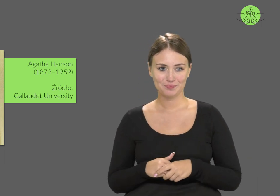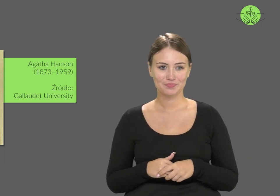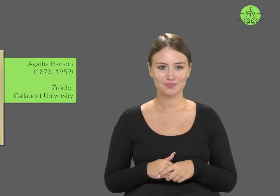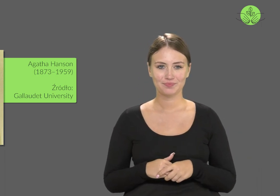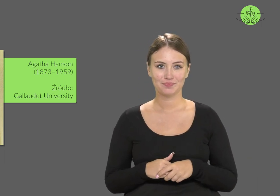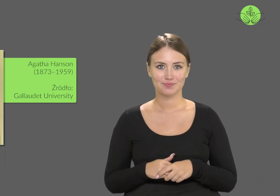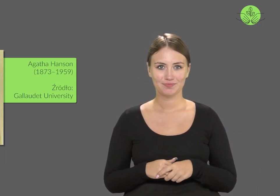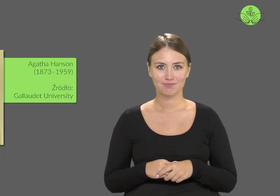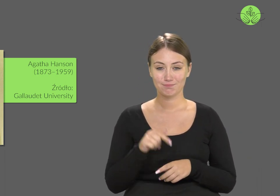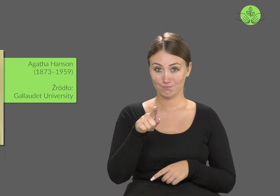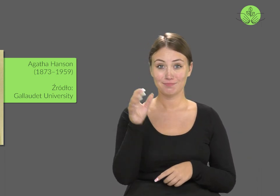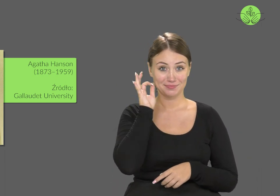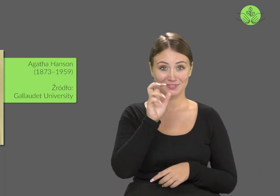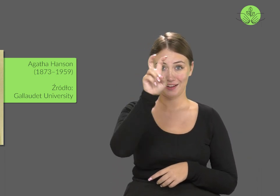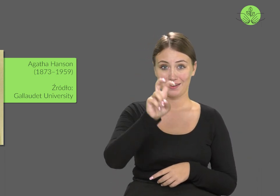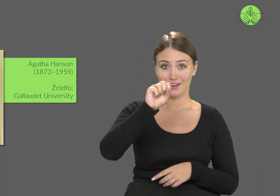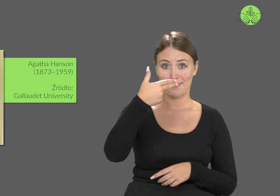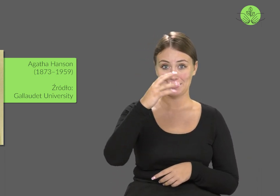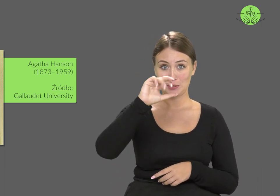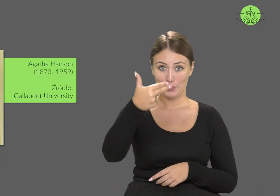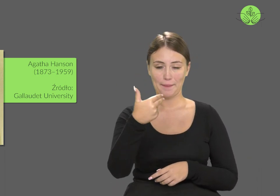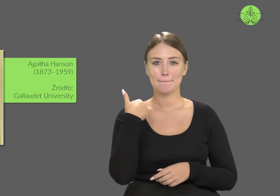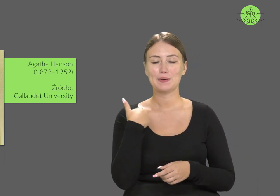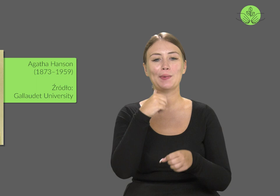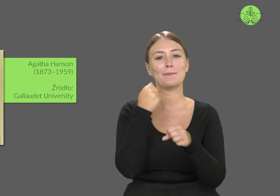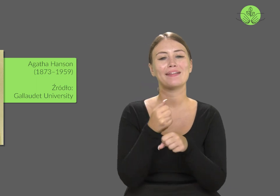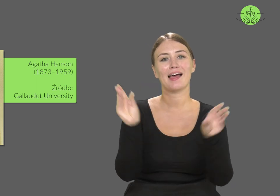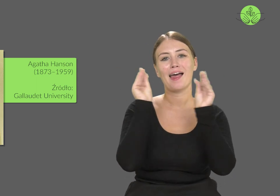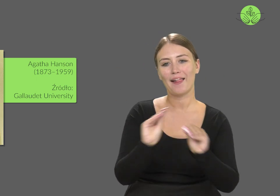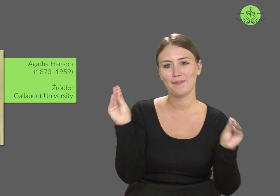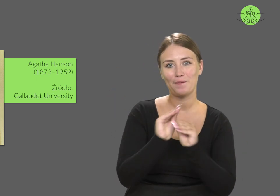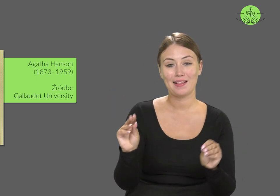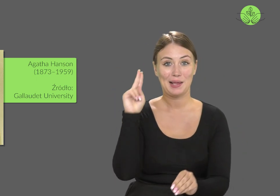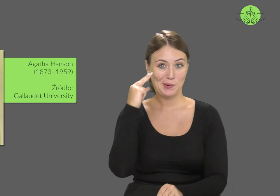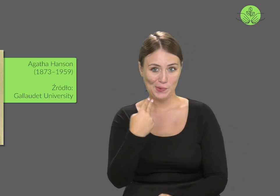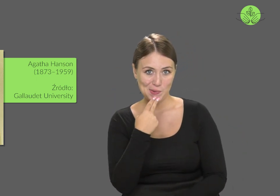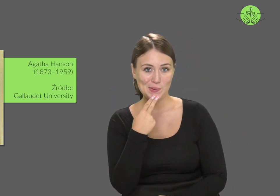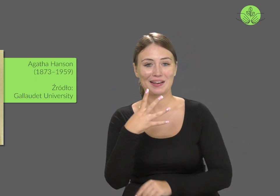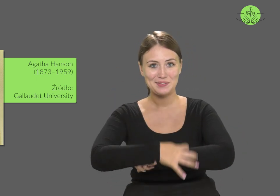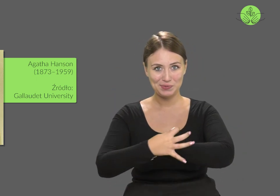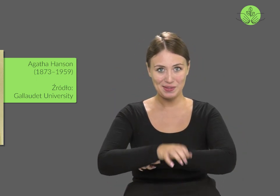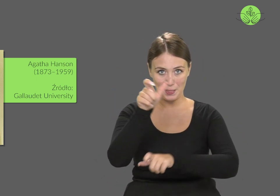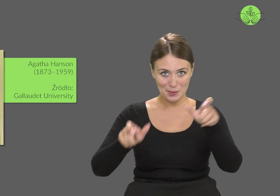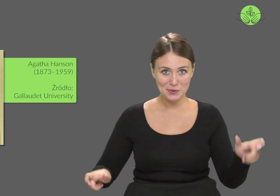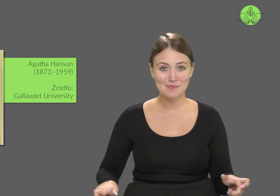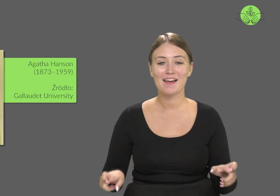Hanson worked as an educator for deaf students